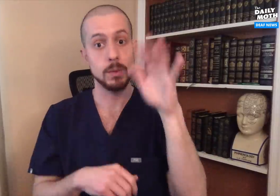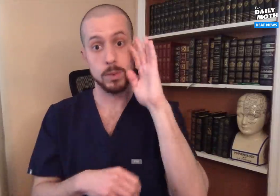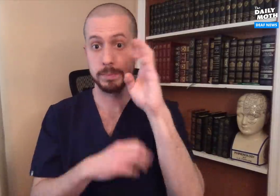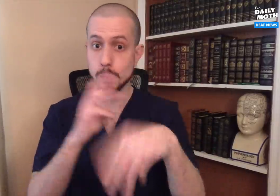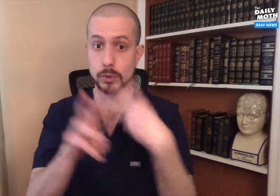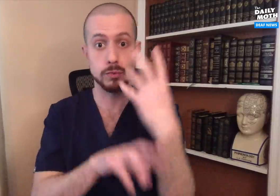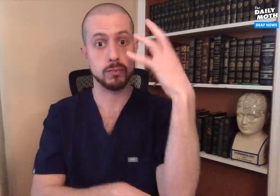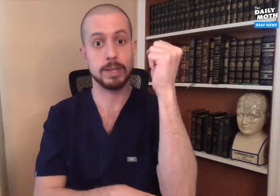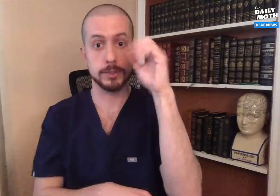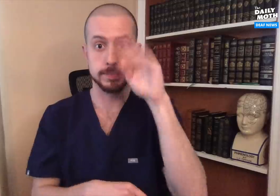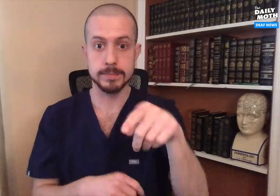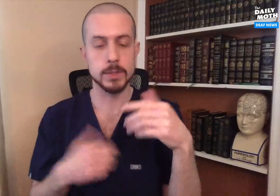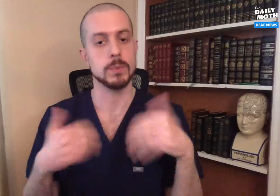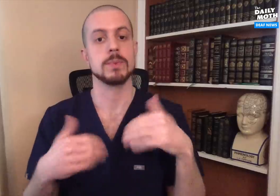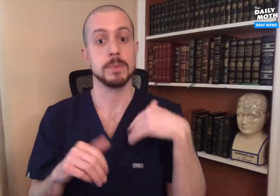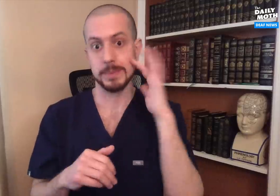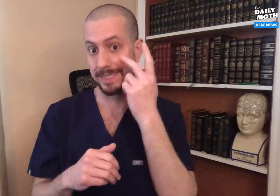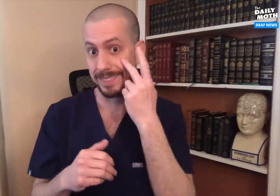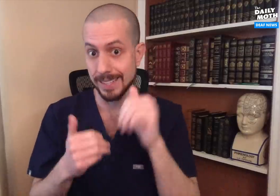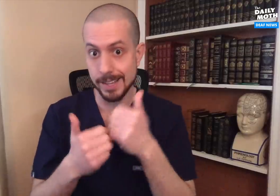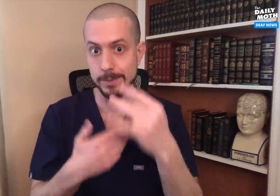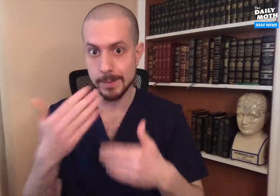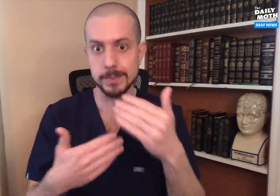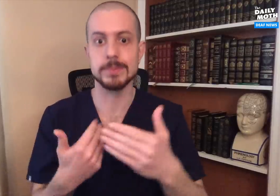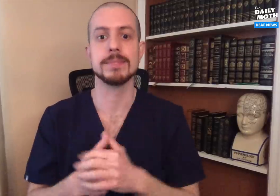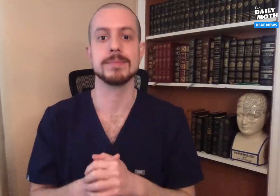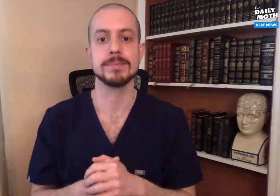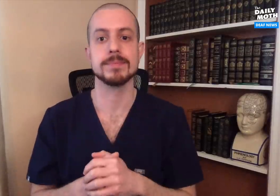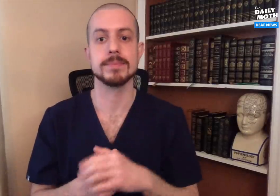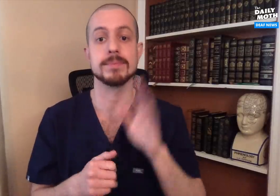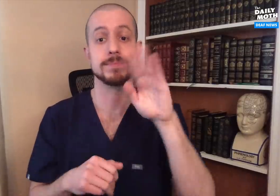This would be a world record. We'll see how it goes.